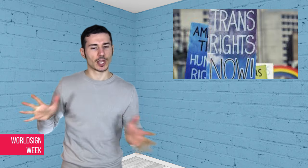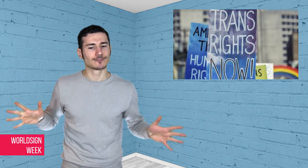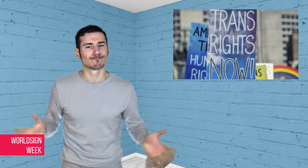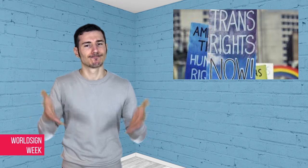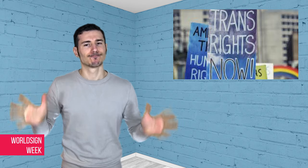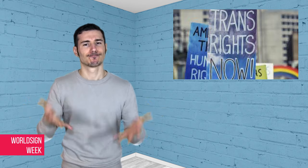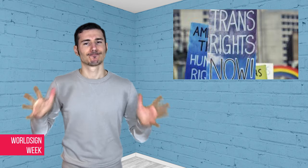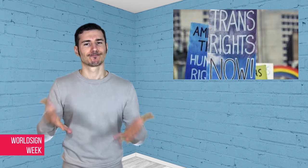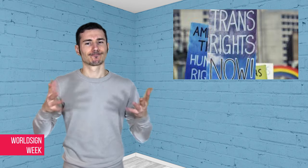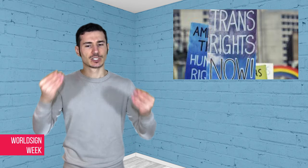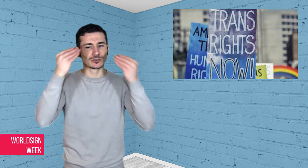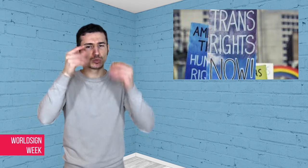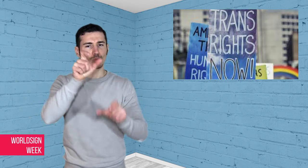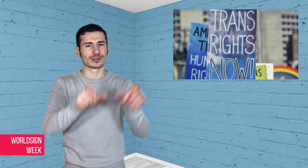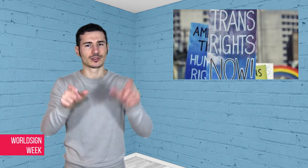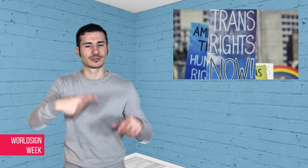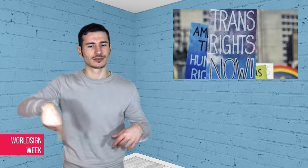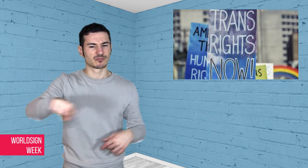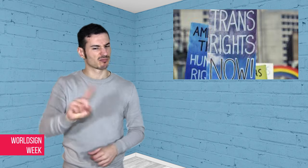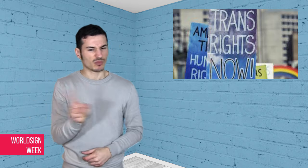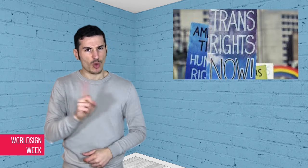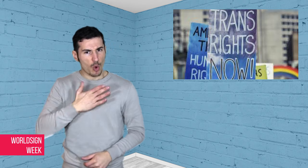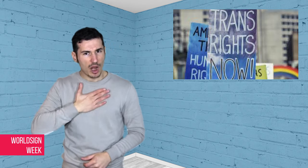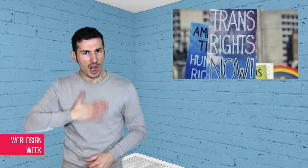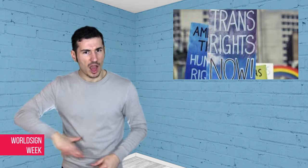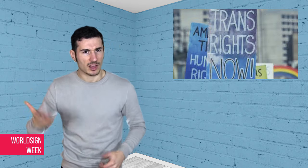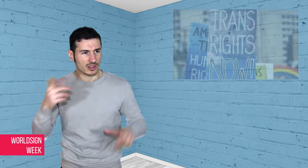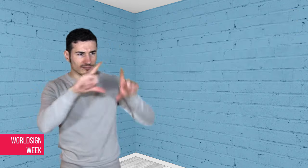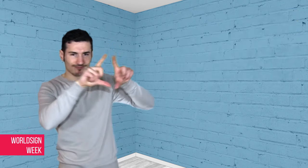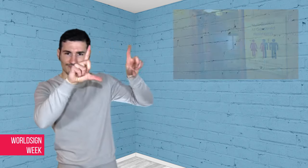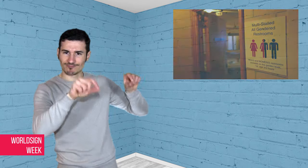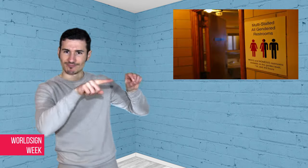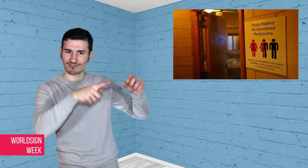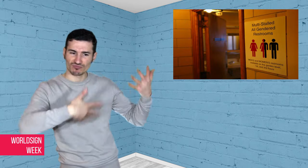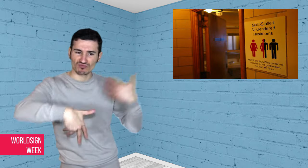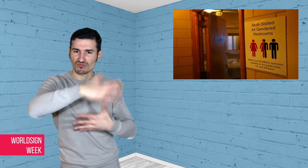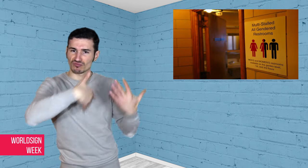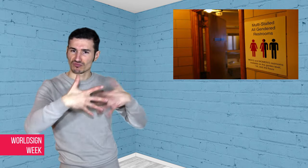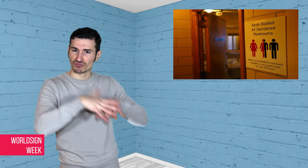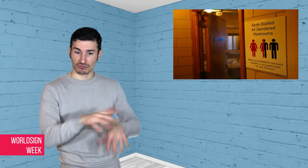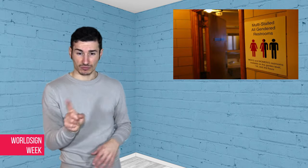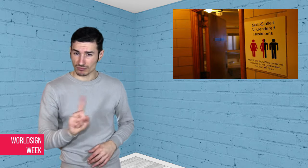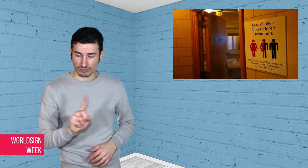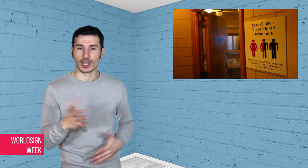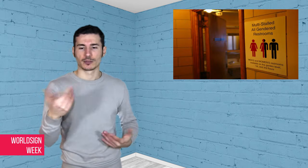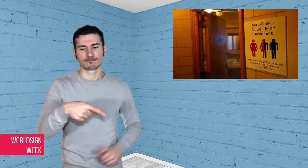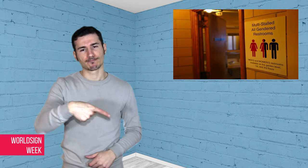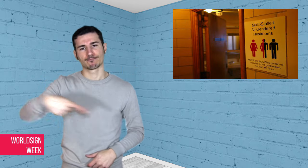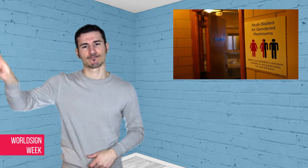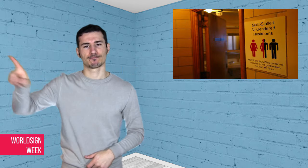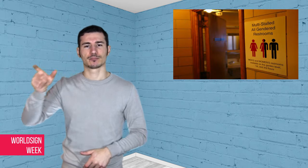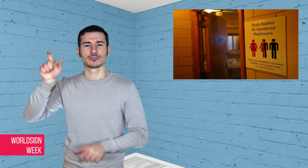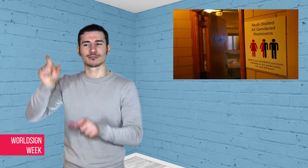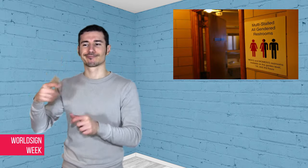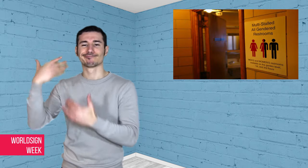their counselling services or advisor. Some feel the statement is vague and